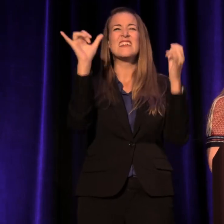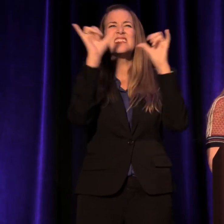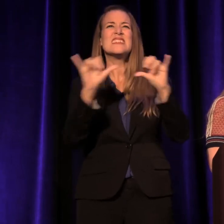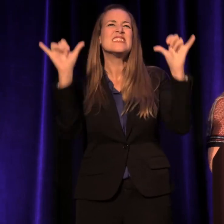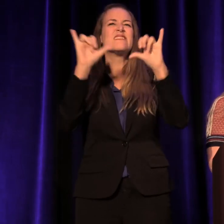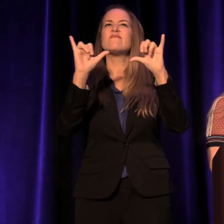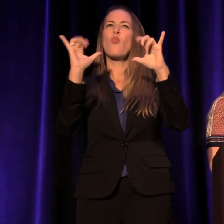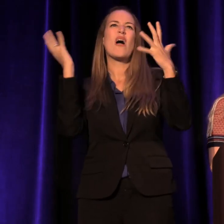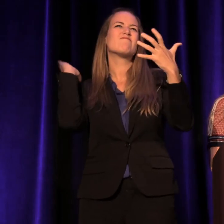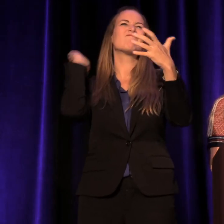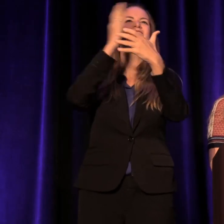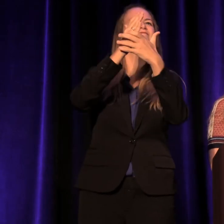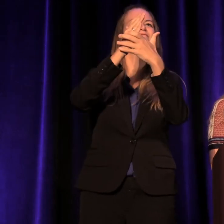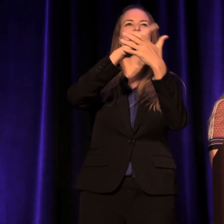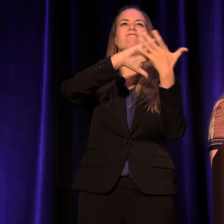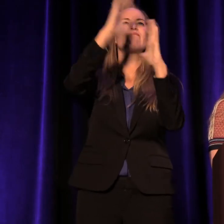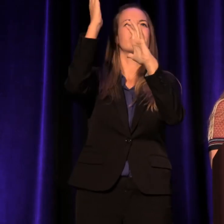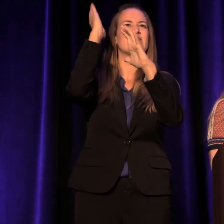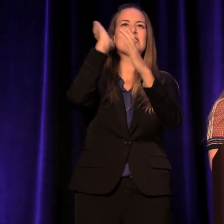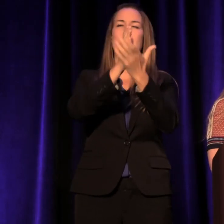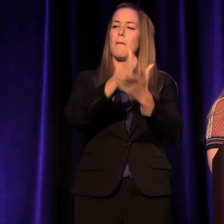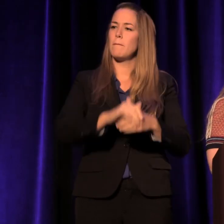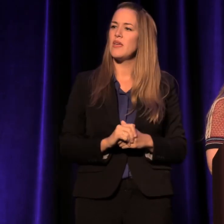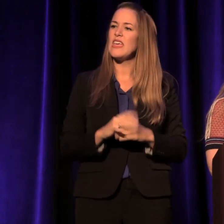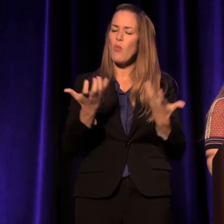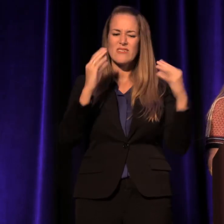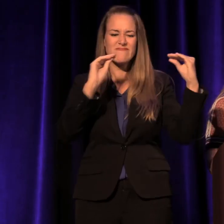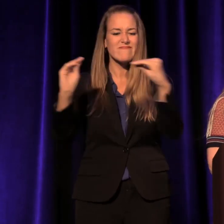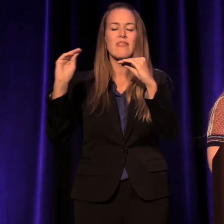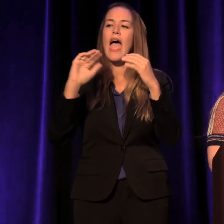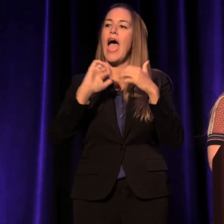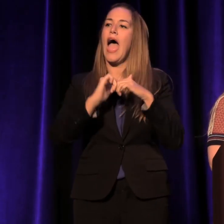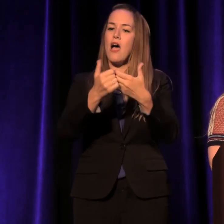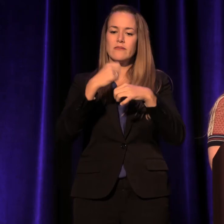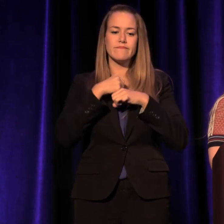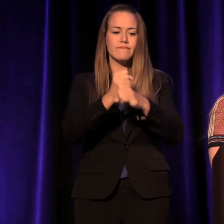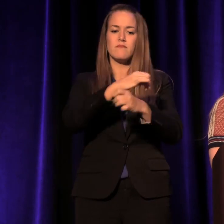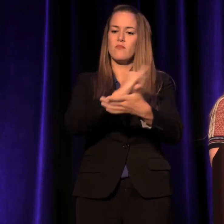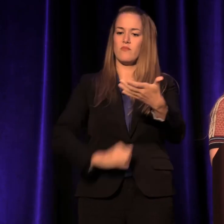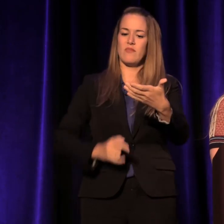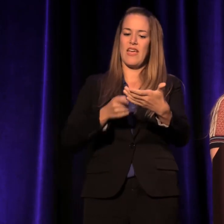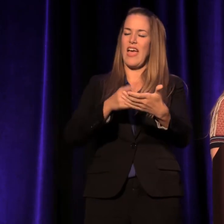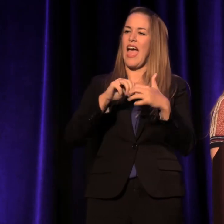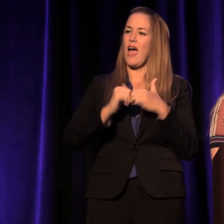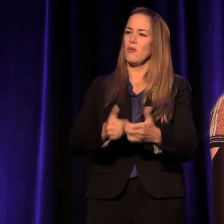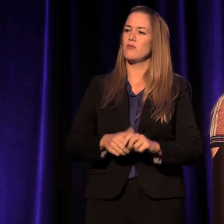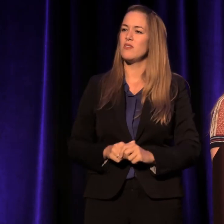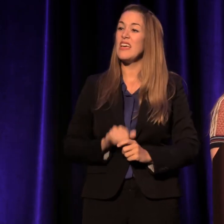He wanted to teach people how to make art. His essays were passionate.